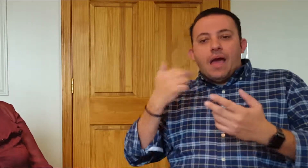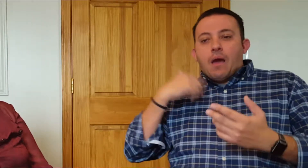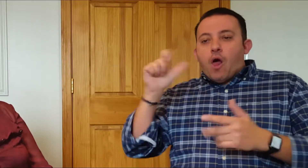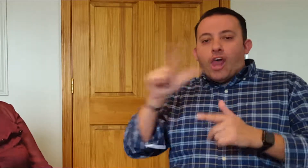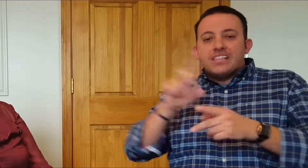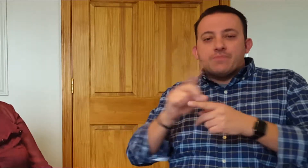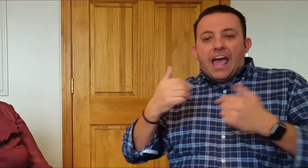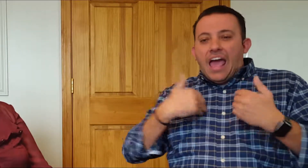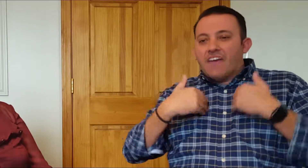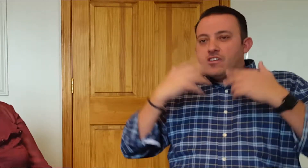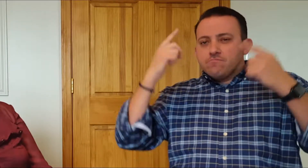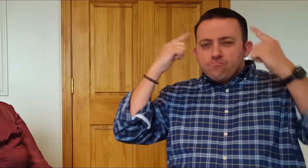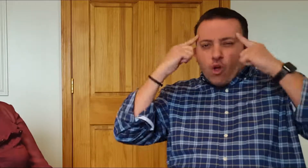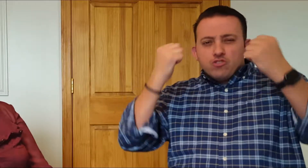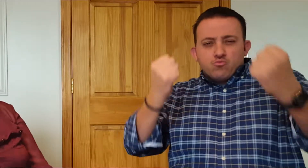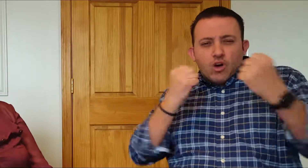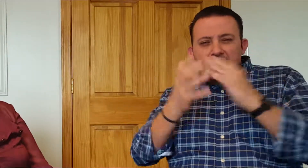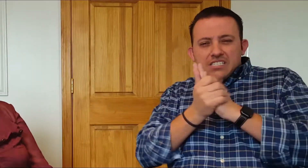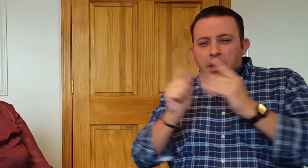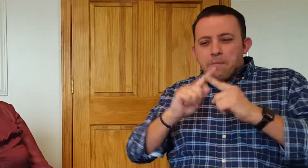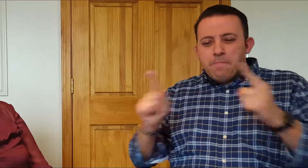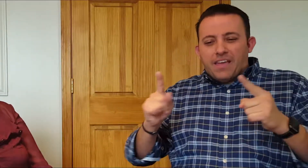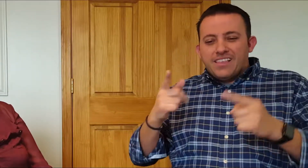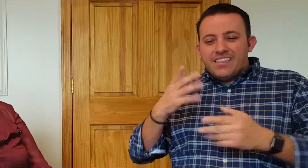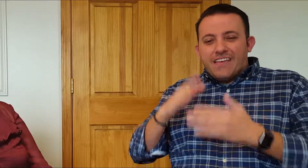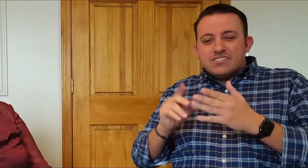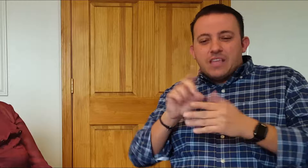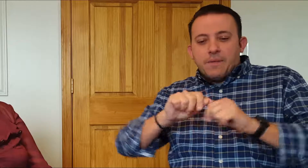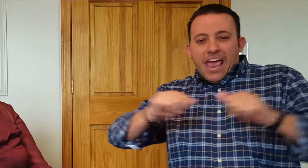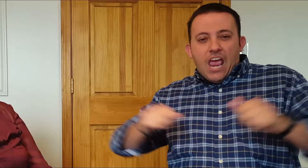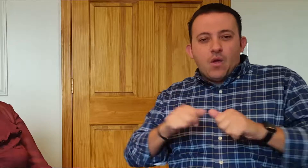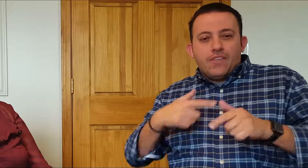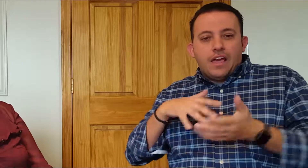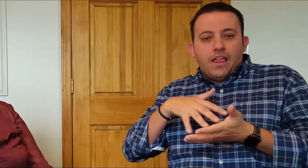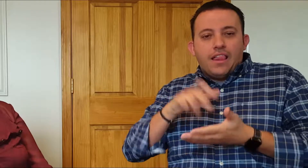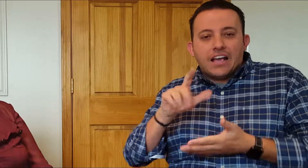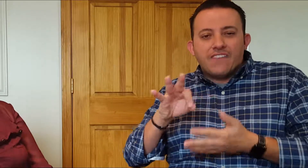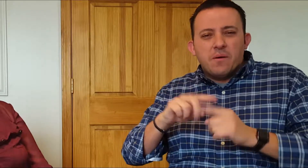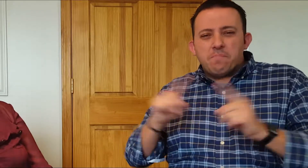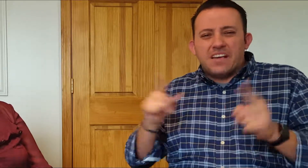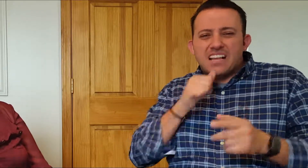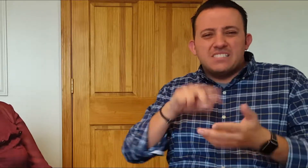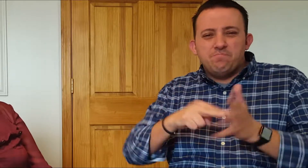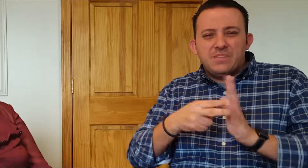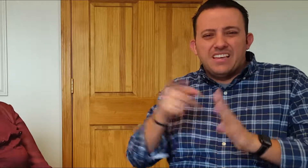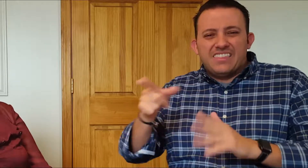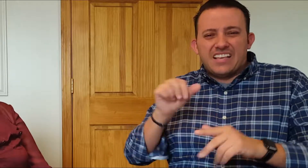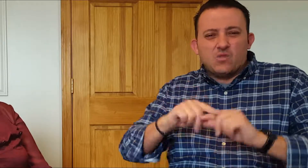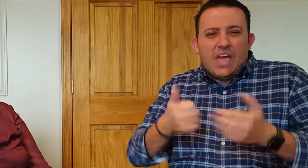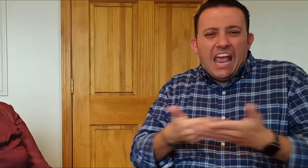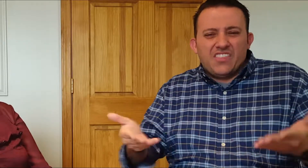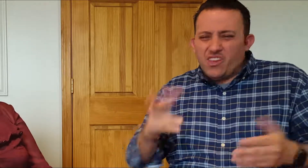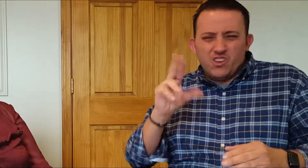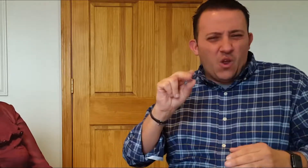They're smart and have so many strong skills. Yeah, there's some areas that they're weak in but that doesn't mean that they can't do anything.